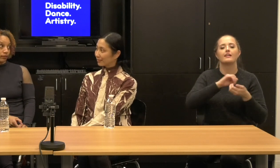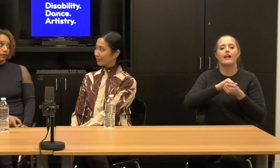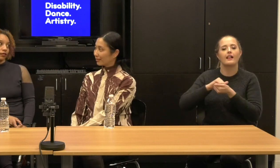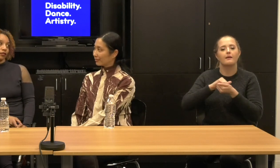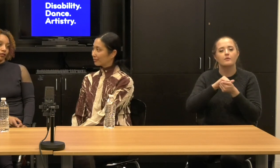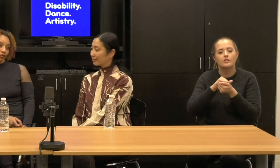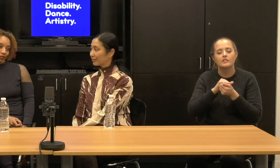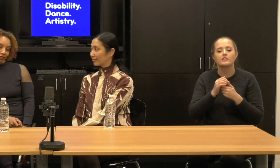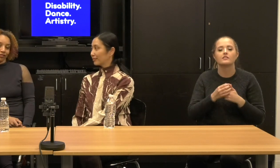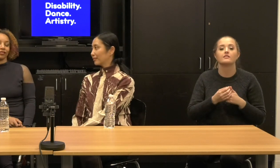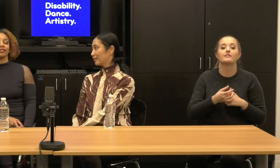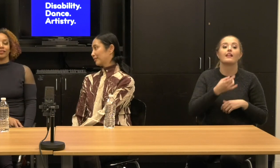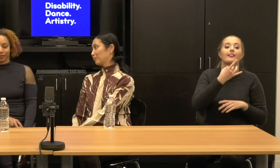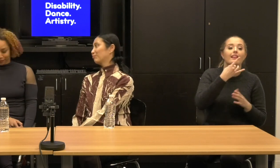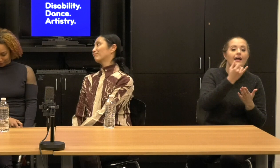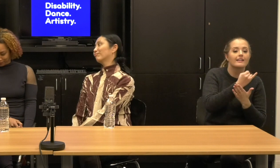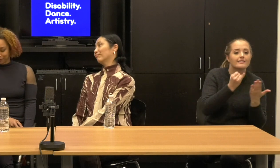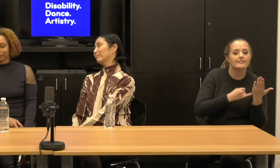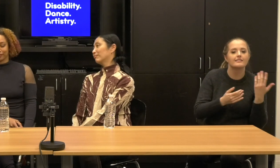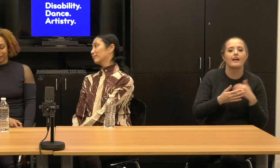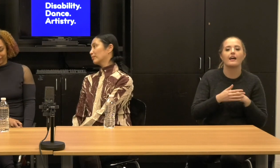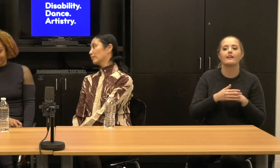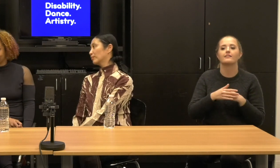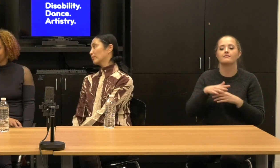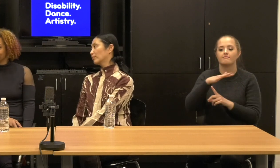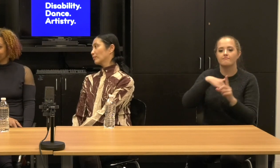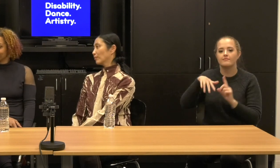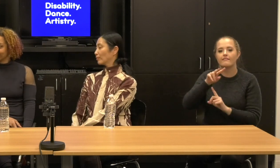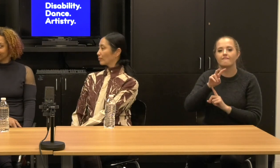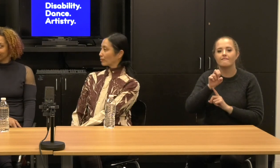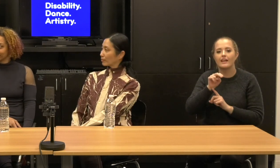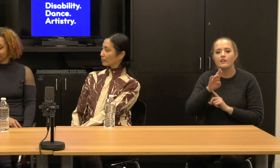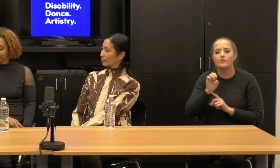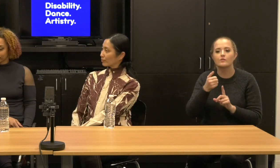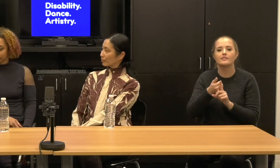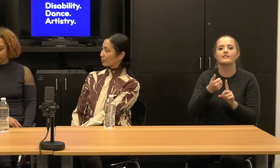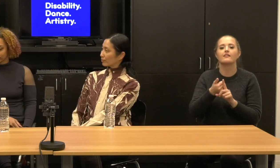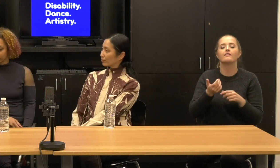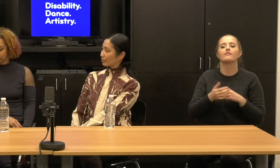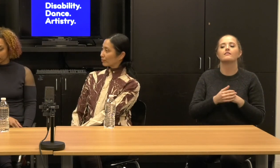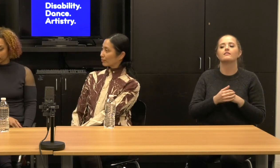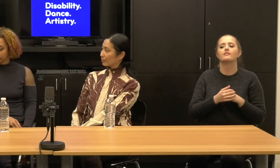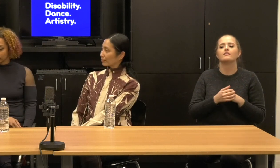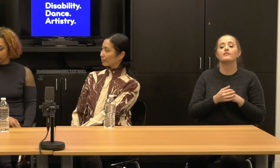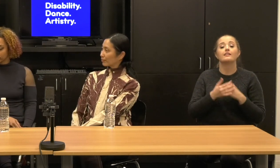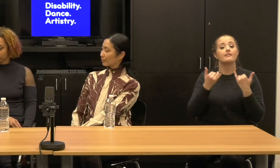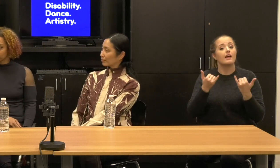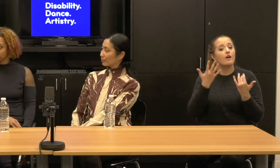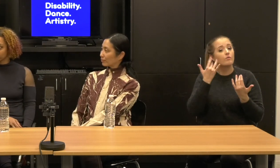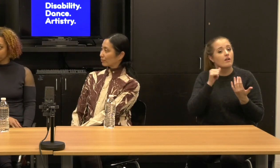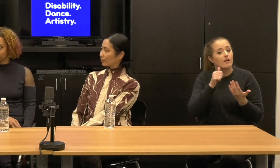this happen, like the lighting design, the venue. let's talk maybe a little bit about some other pieces.